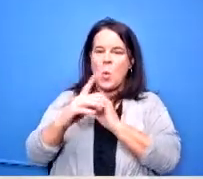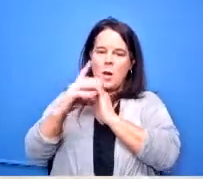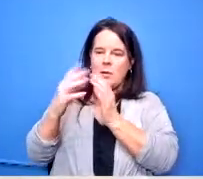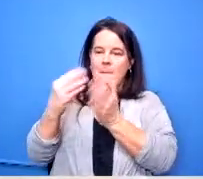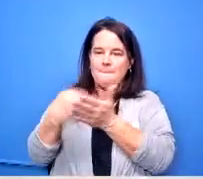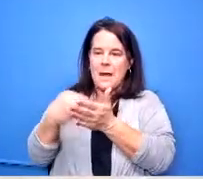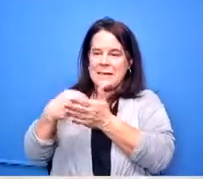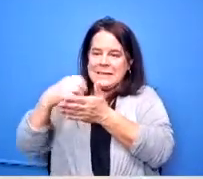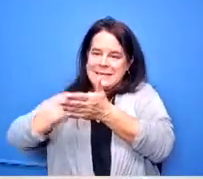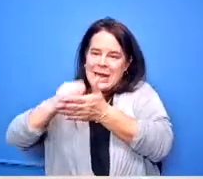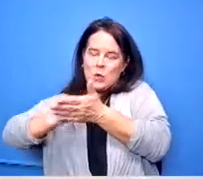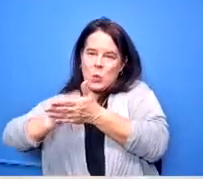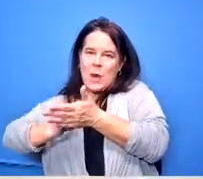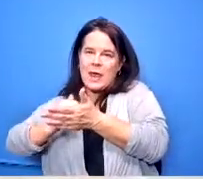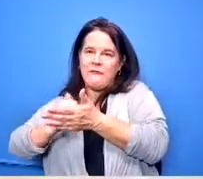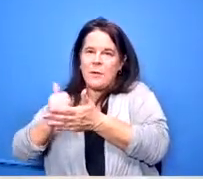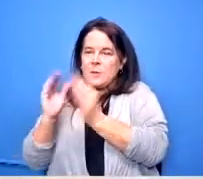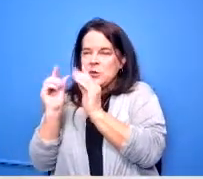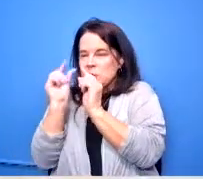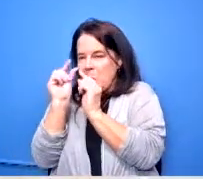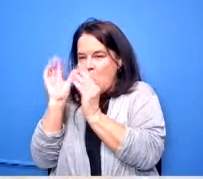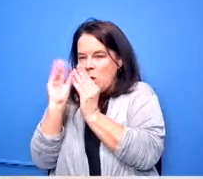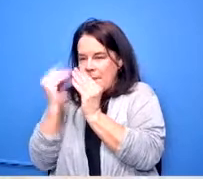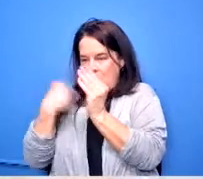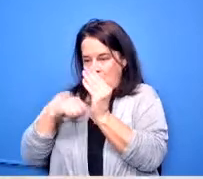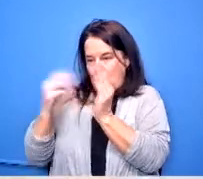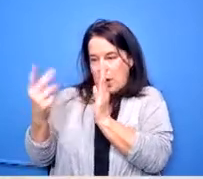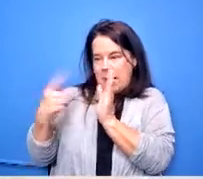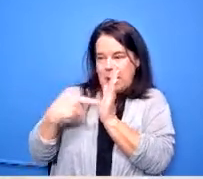for transportation because the the reimbursement um treasurer you might